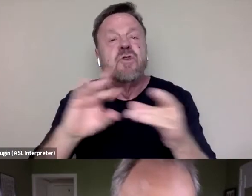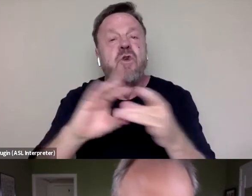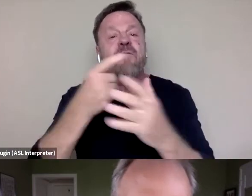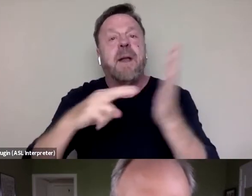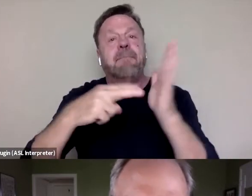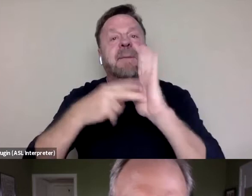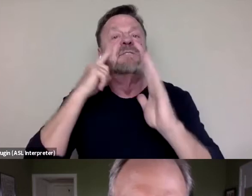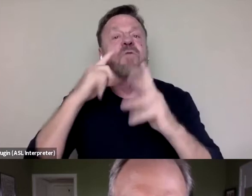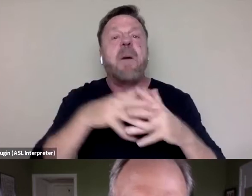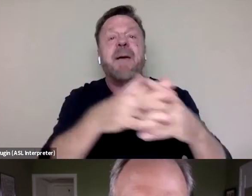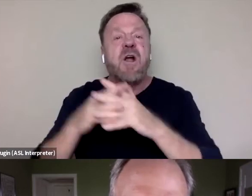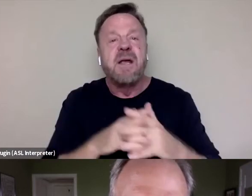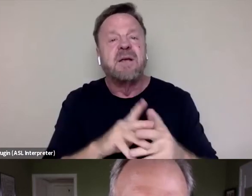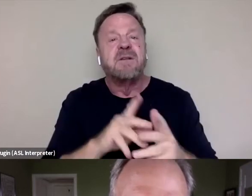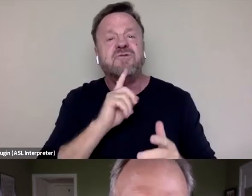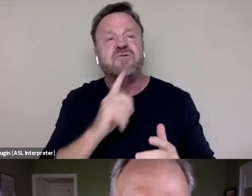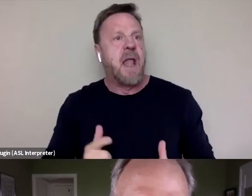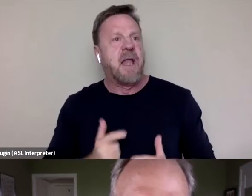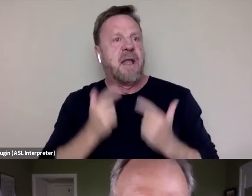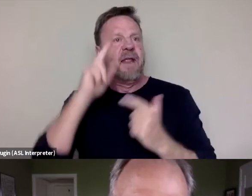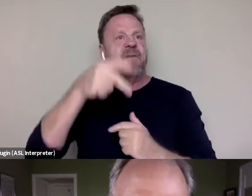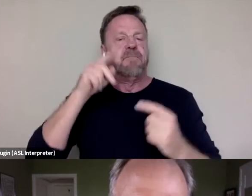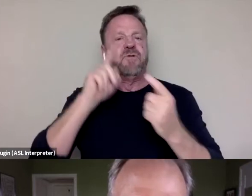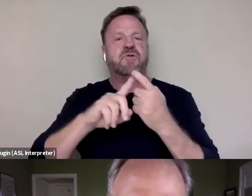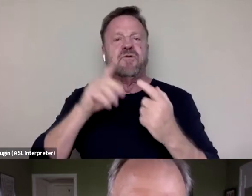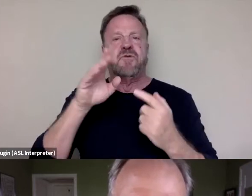to really live up to its stated ideals.